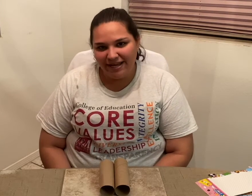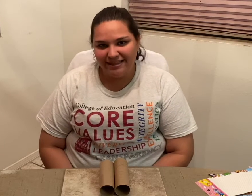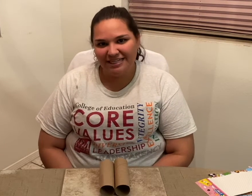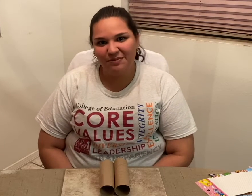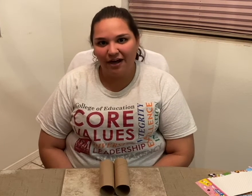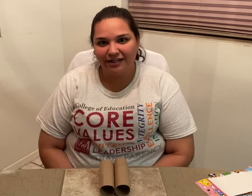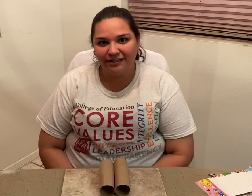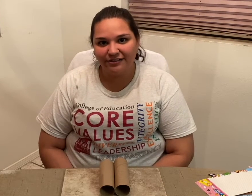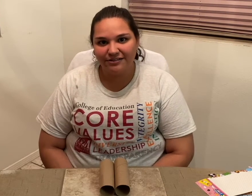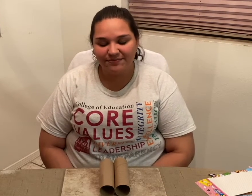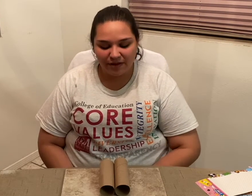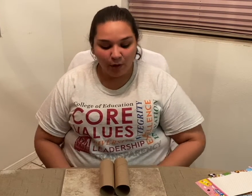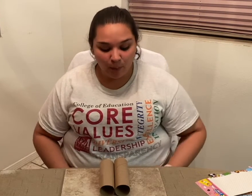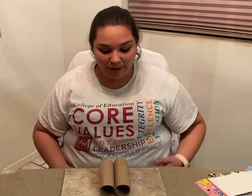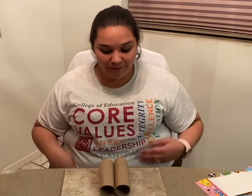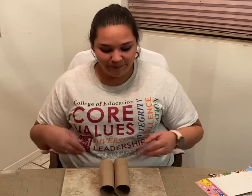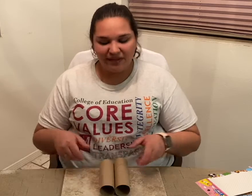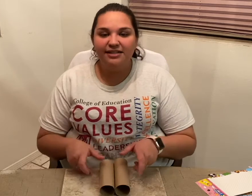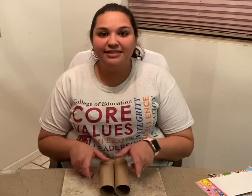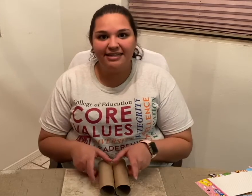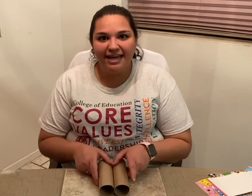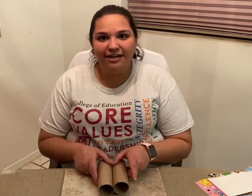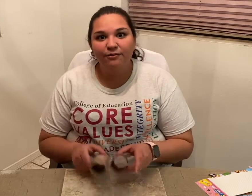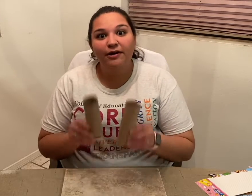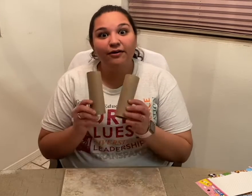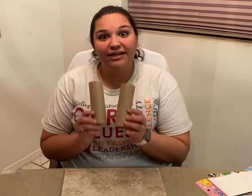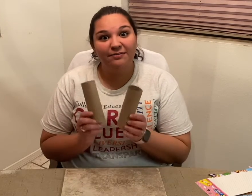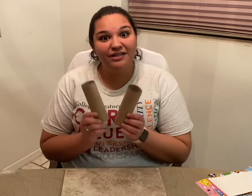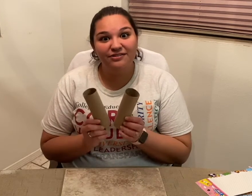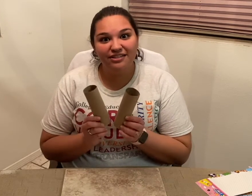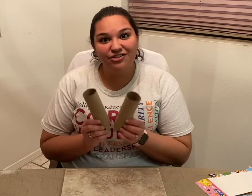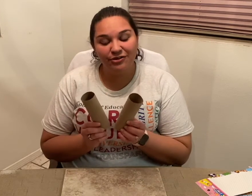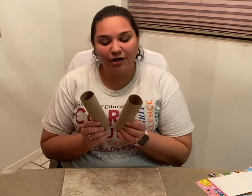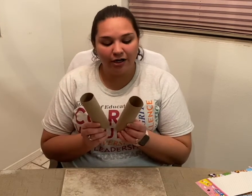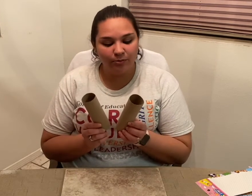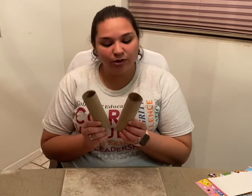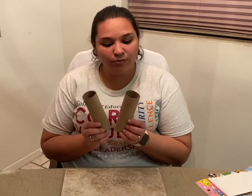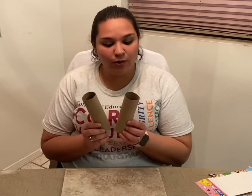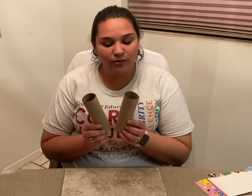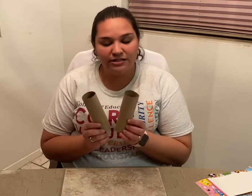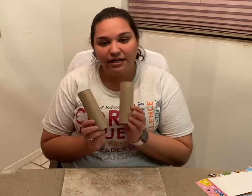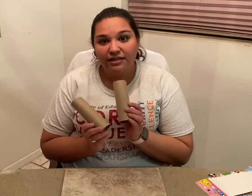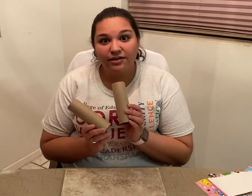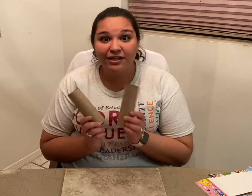these binoculars? Well, today we're going to be using two cardboard rolls. So, this